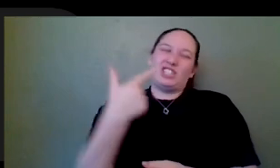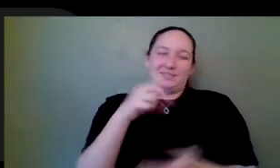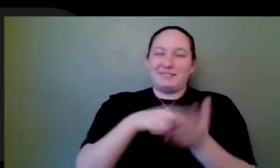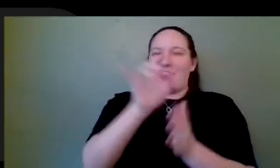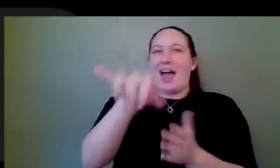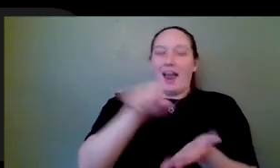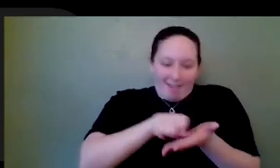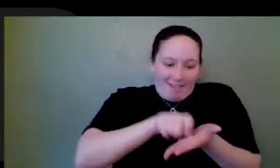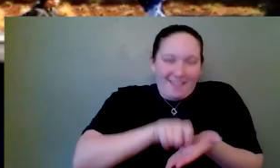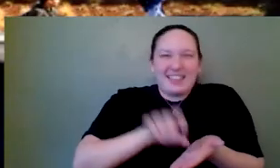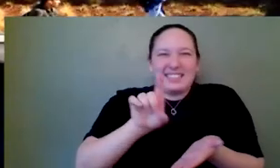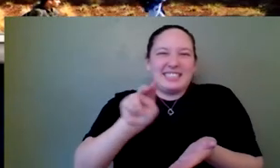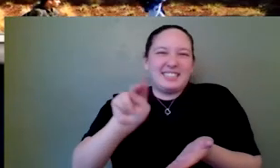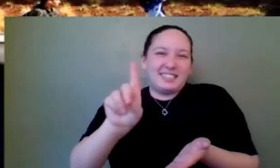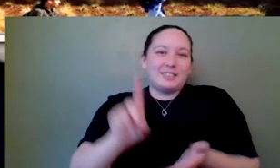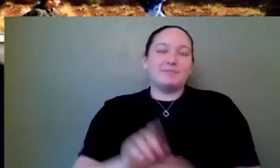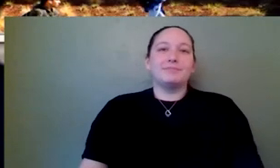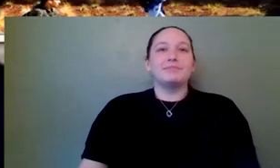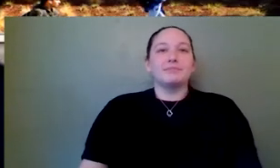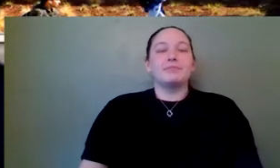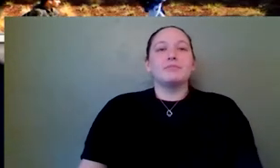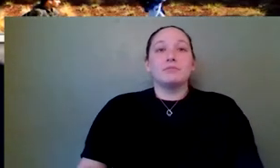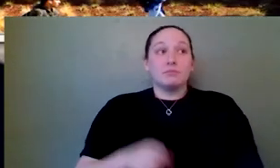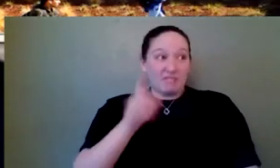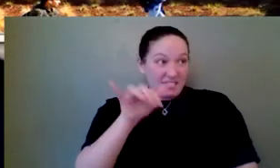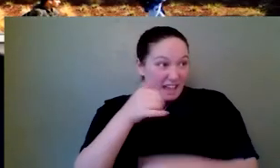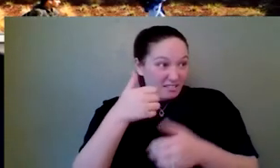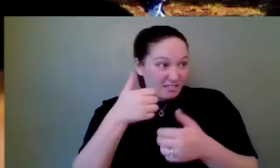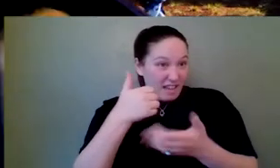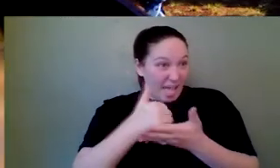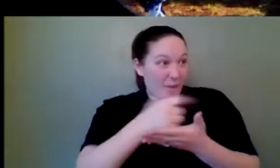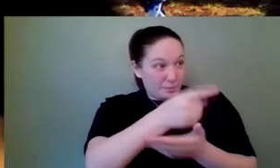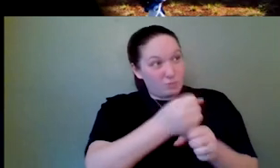cool, let's say. And do you feel that that helps you making game designs with men with that type of